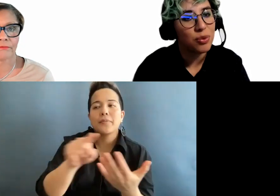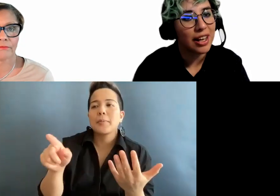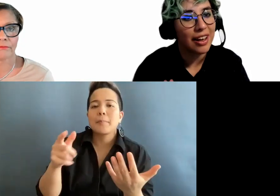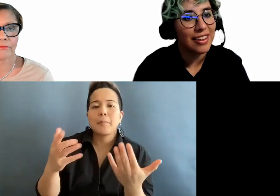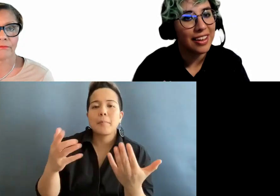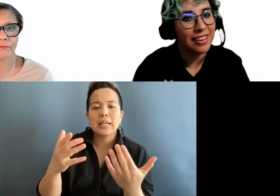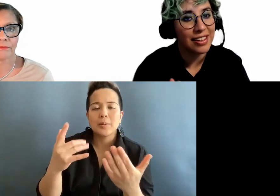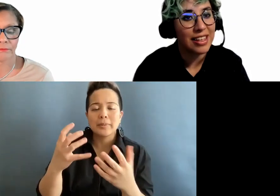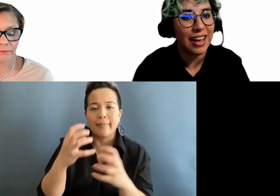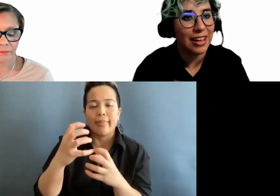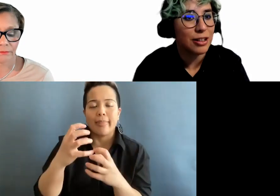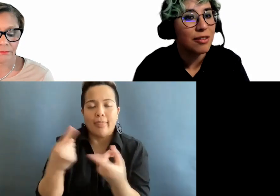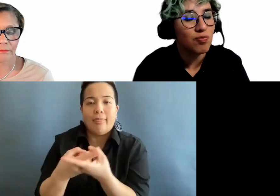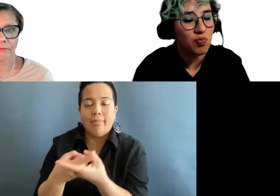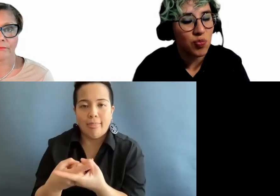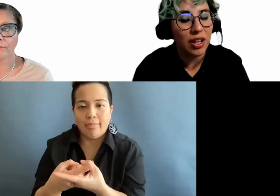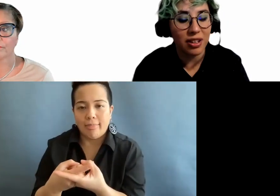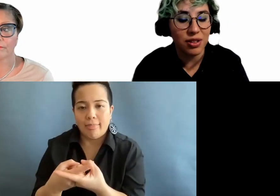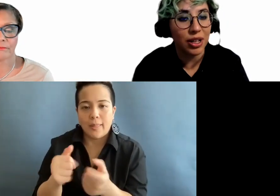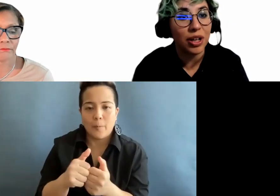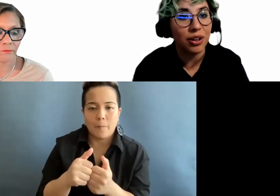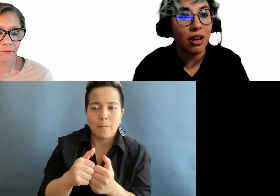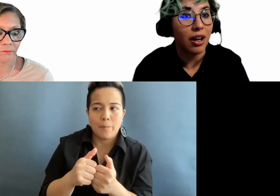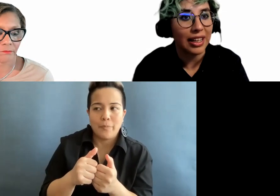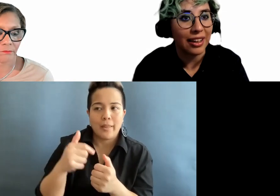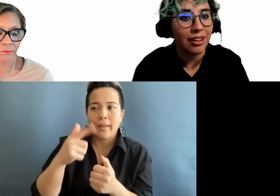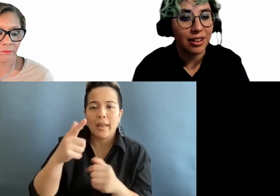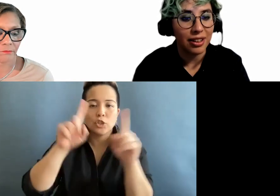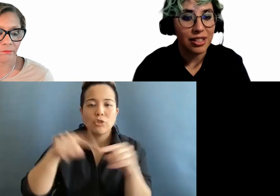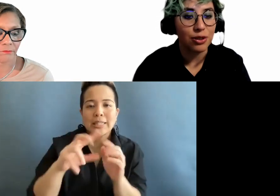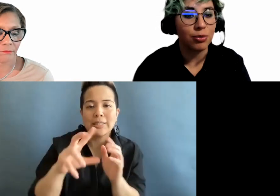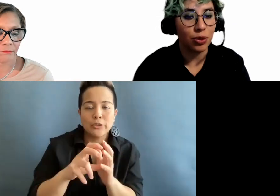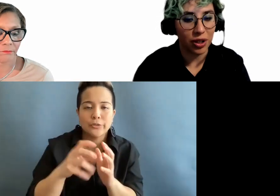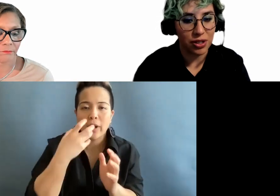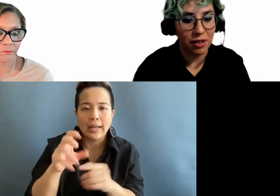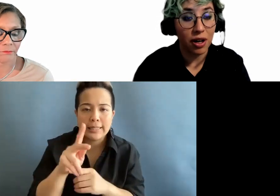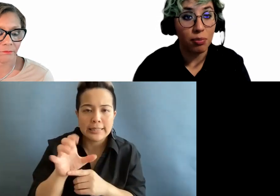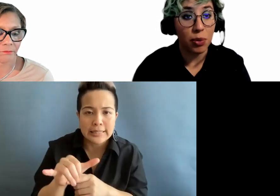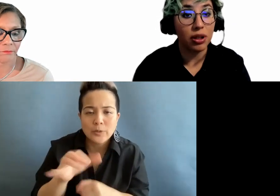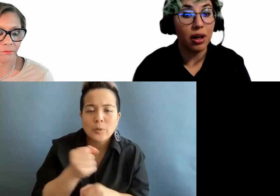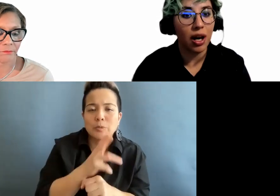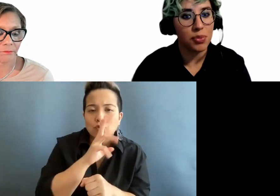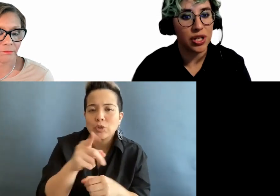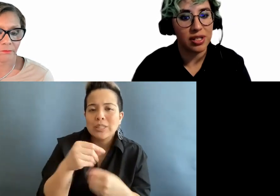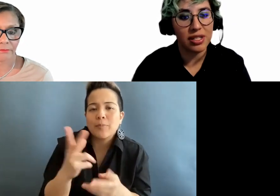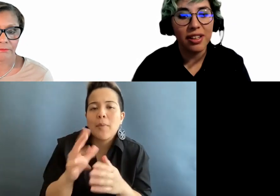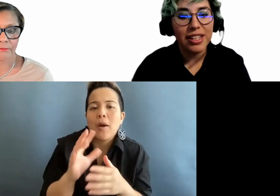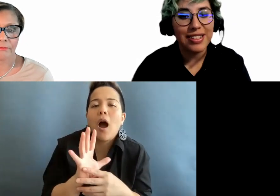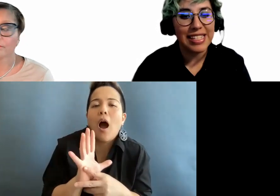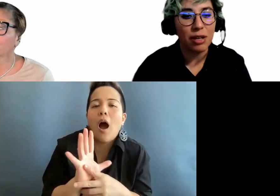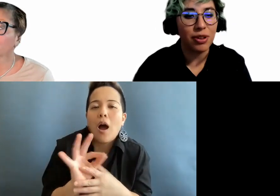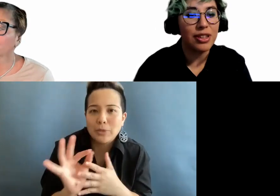with anything that is a screen reader hot key. So you want to give people options to disable